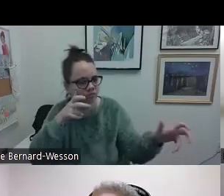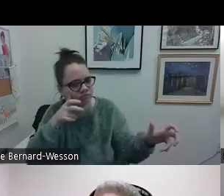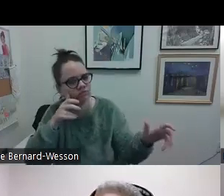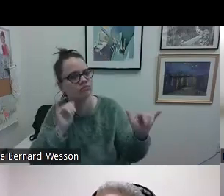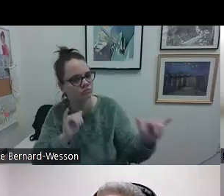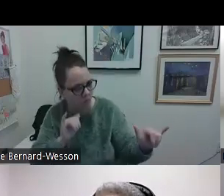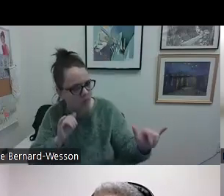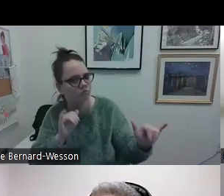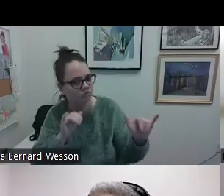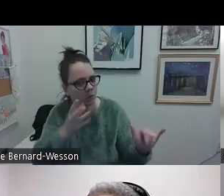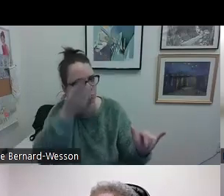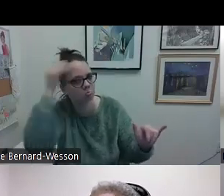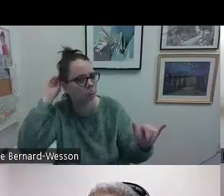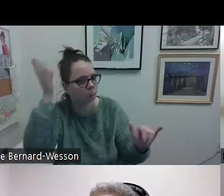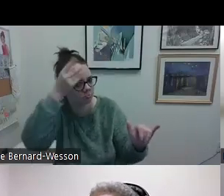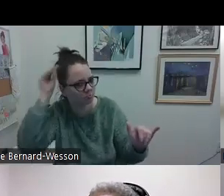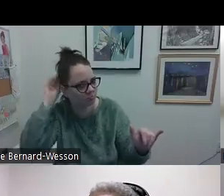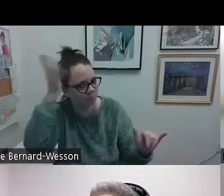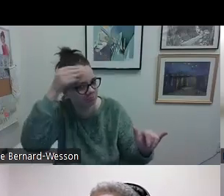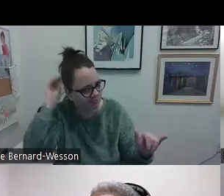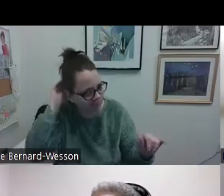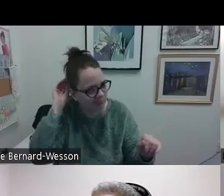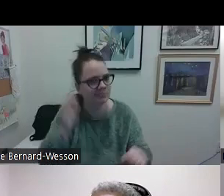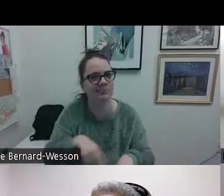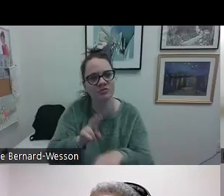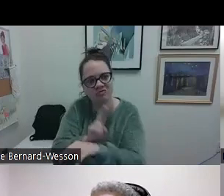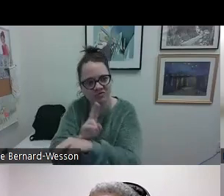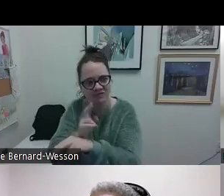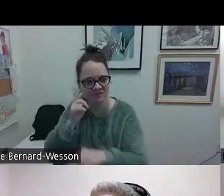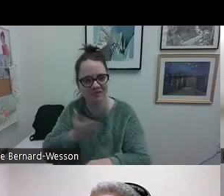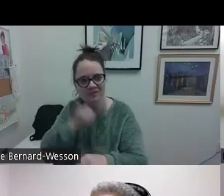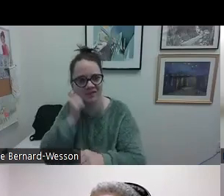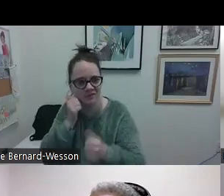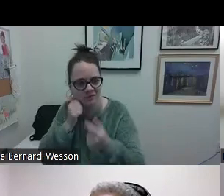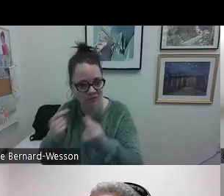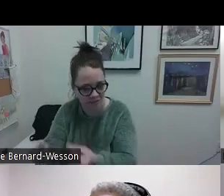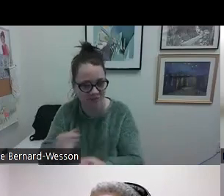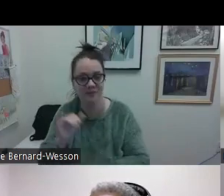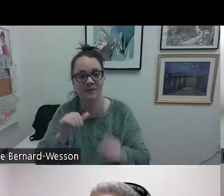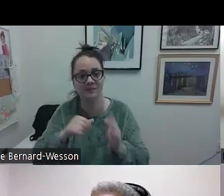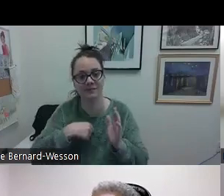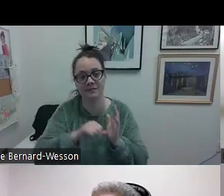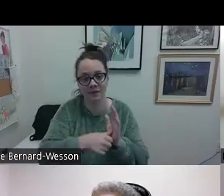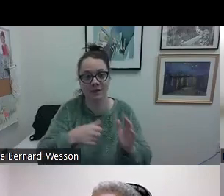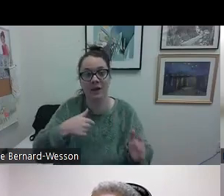we supported one another in our back and forth and conversation, a lot of the ideas, thoughts,